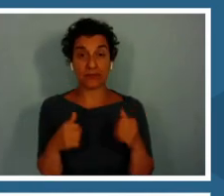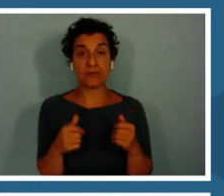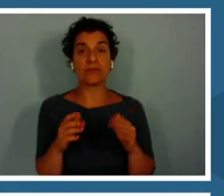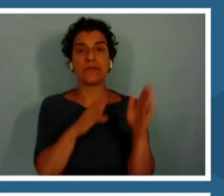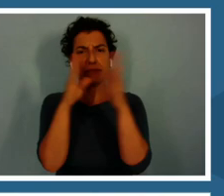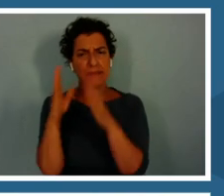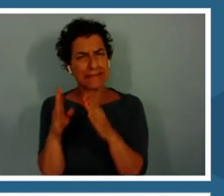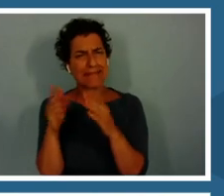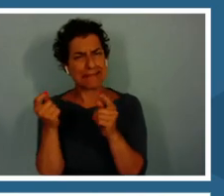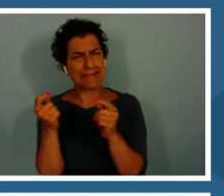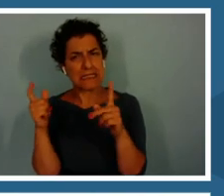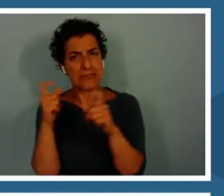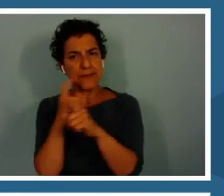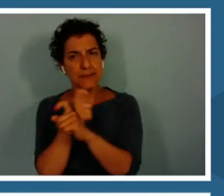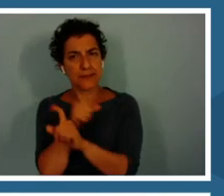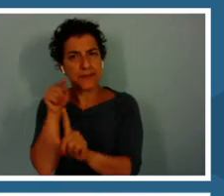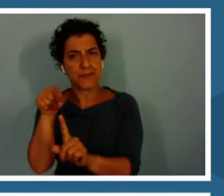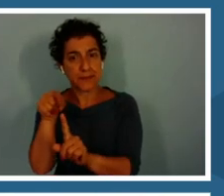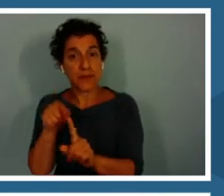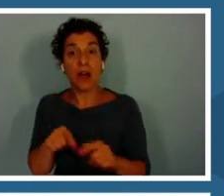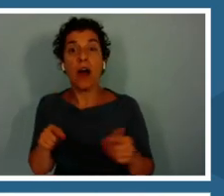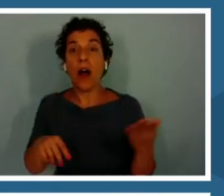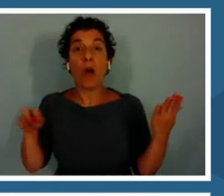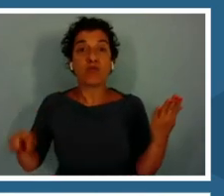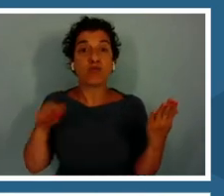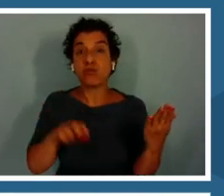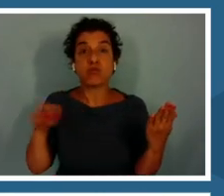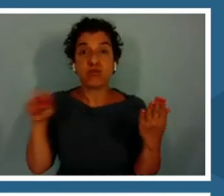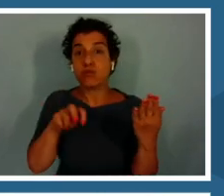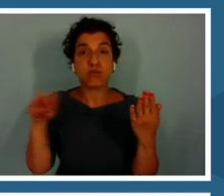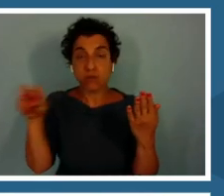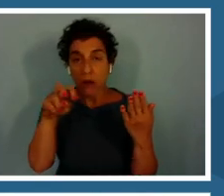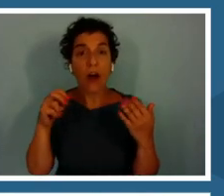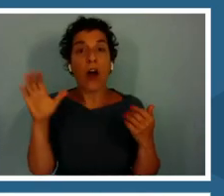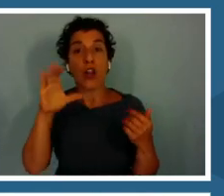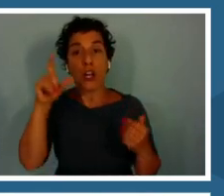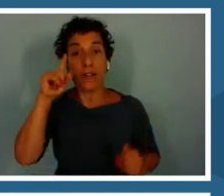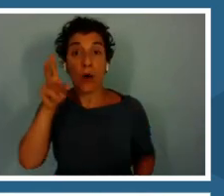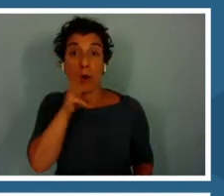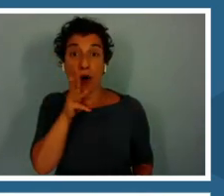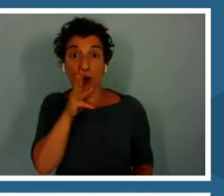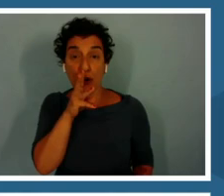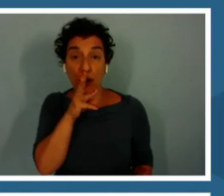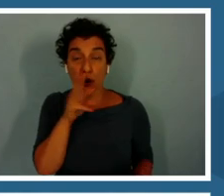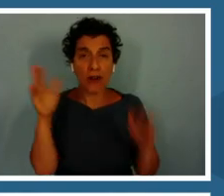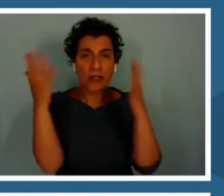They are navigating the forest looking for a body of water so that they can make mating calls.